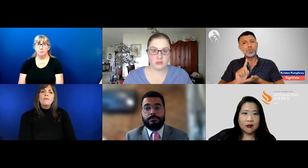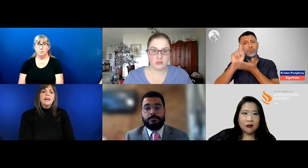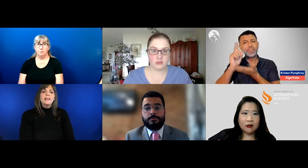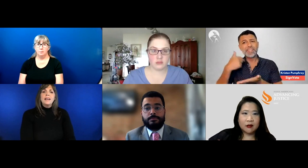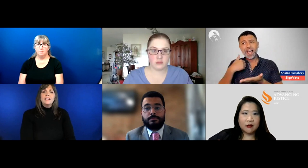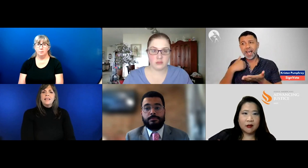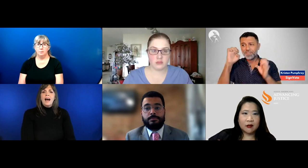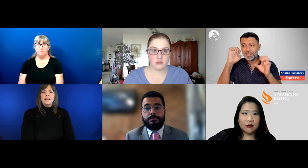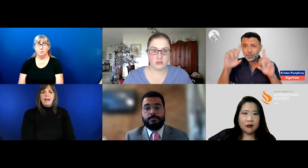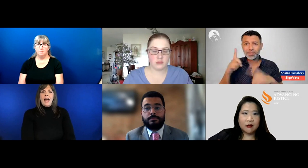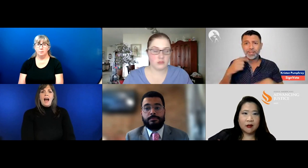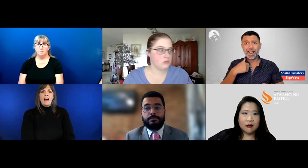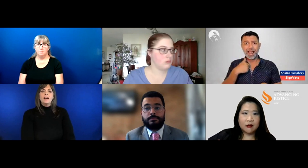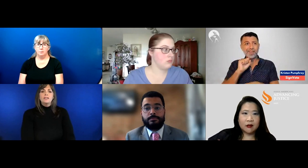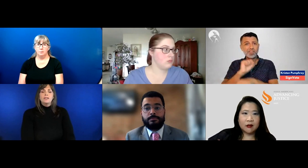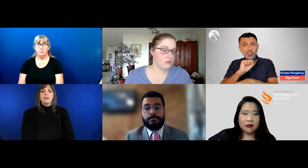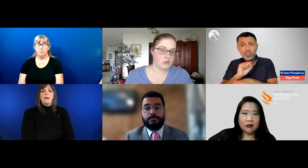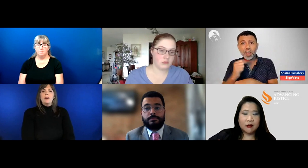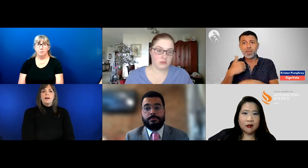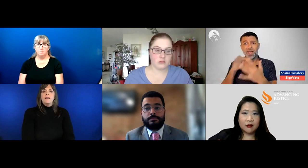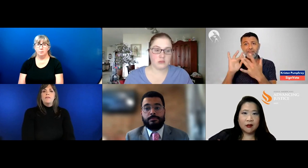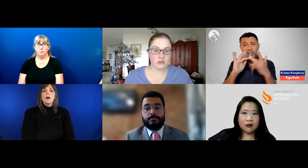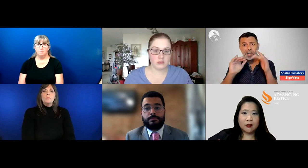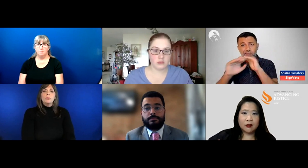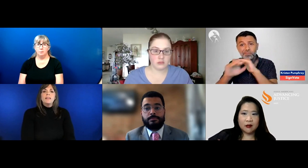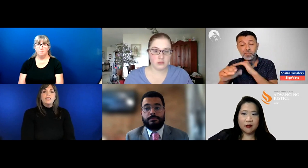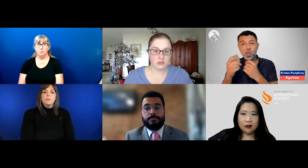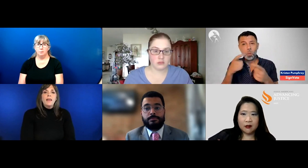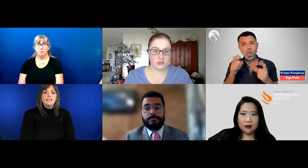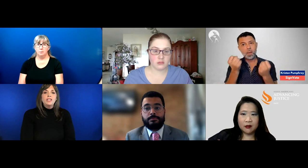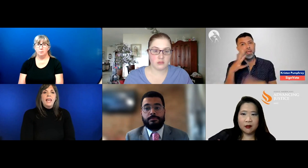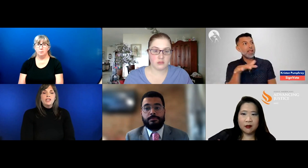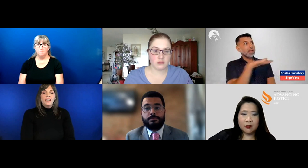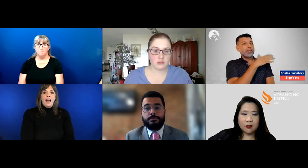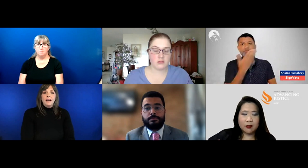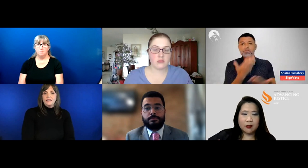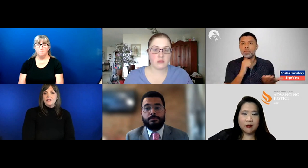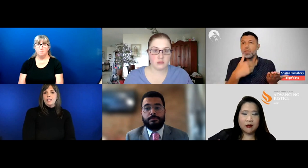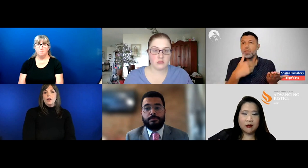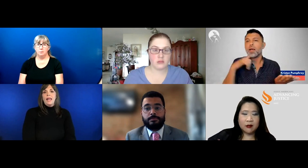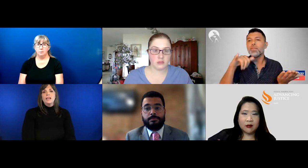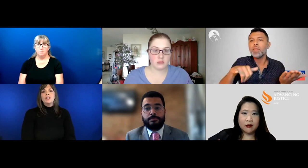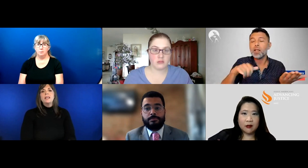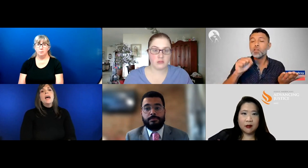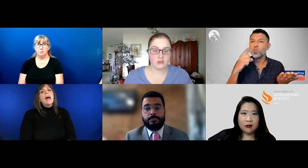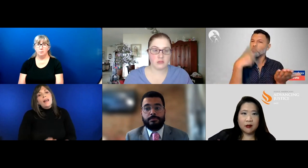And I recognize that I have a certain amount of privilege with education and access to communication.